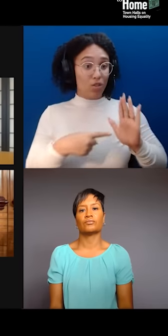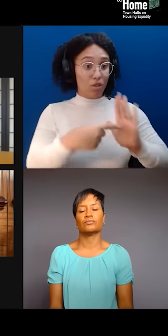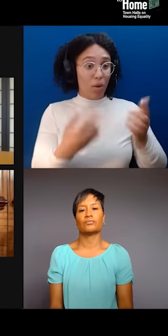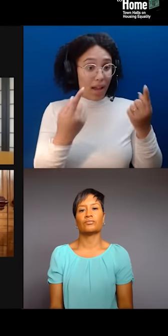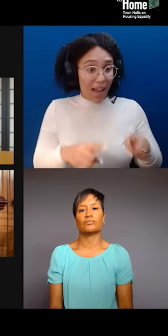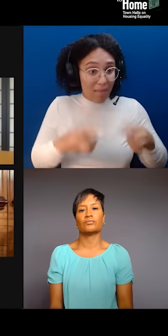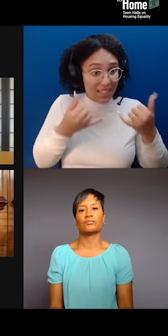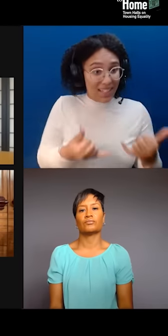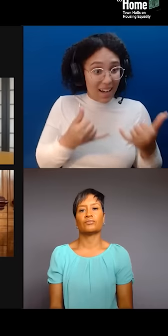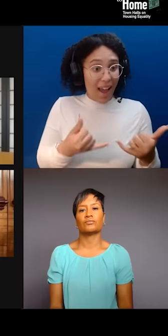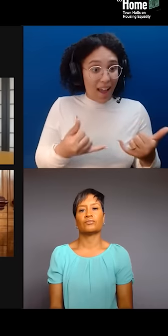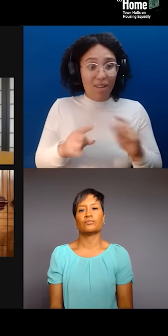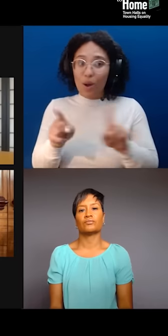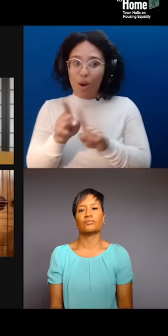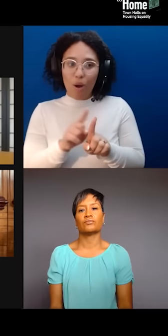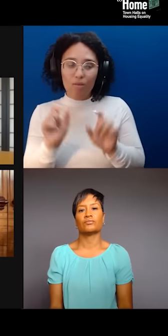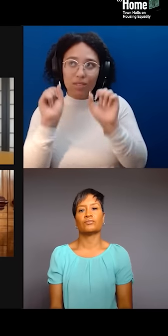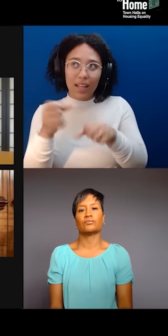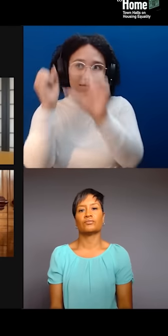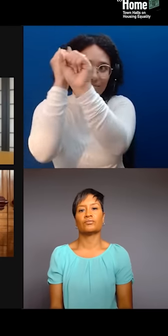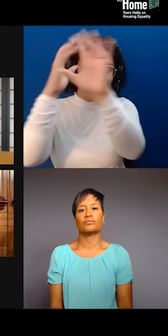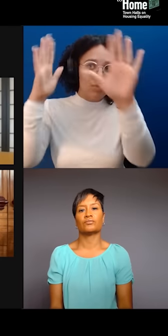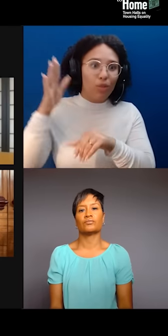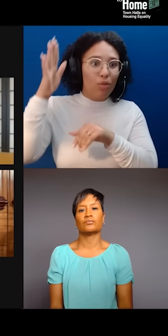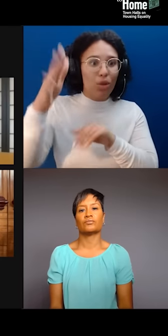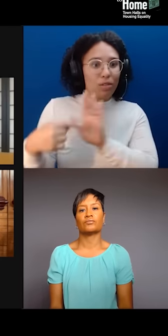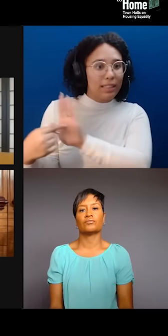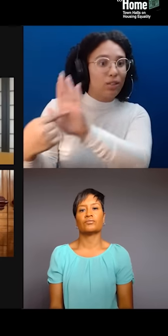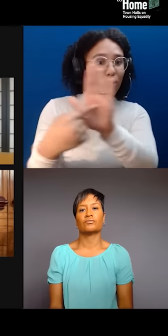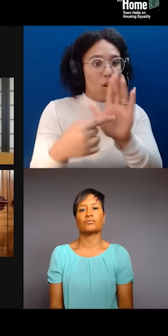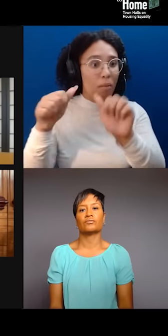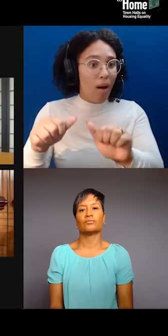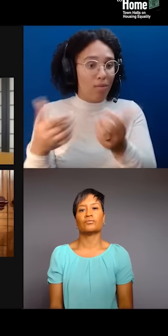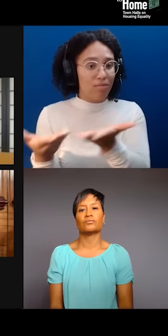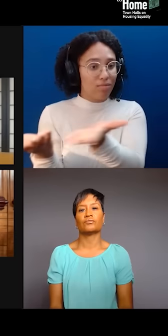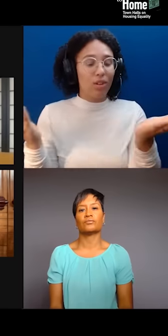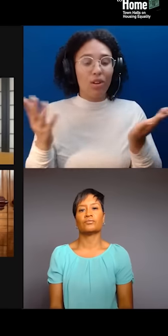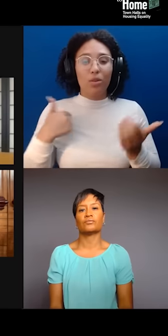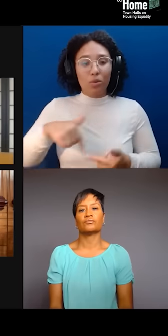in the work, in the movement to really provide that platform for storytelling, right, for people to tell their own stories.